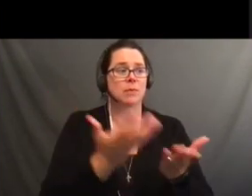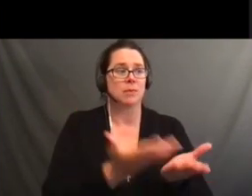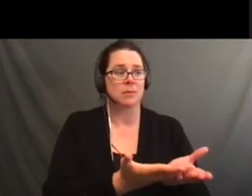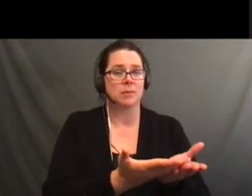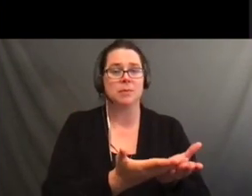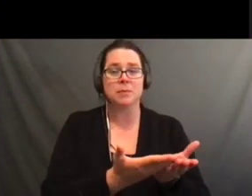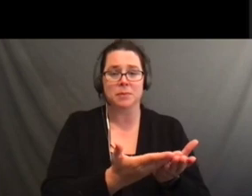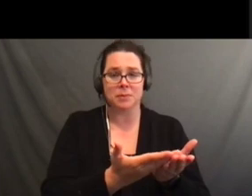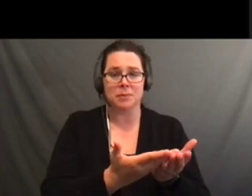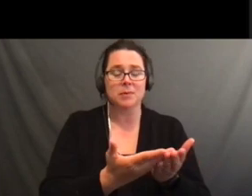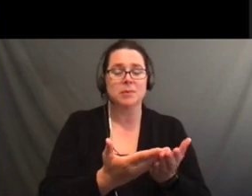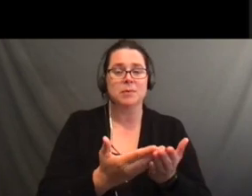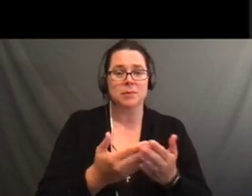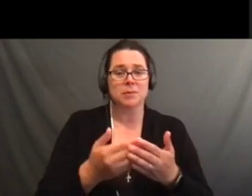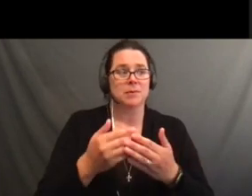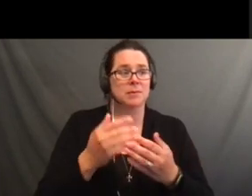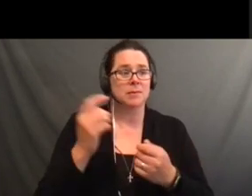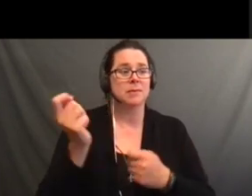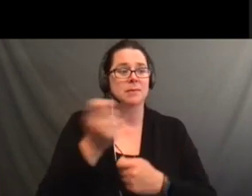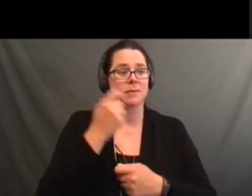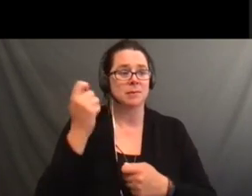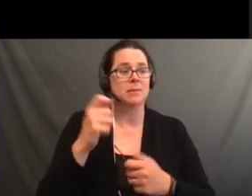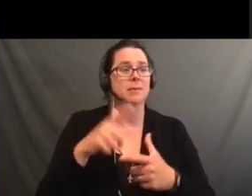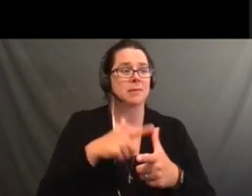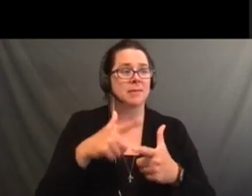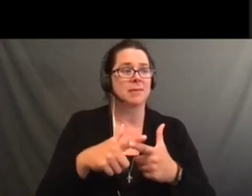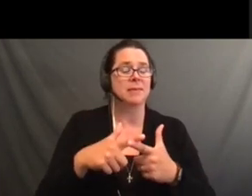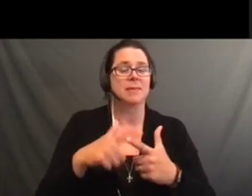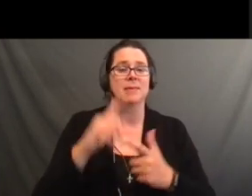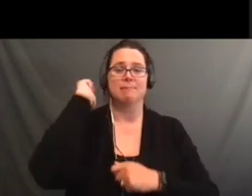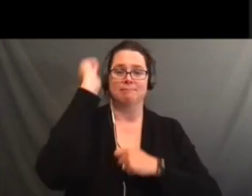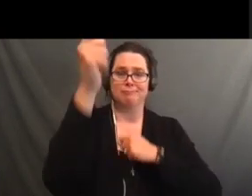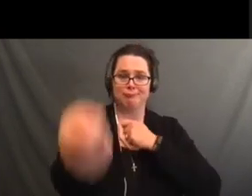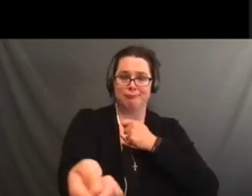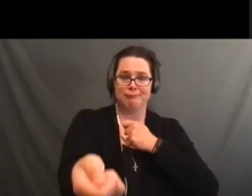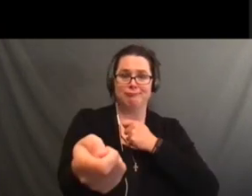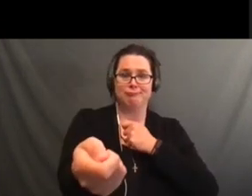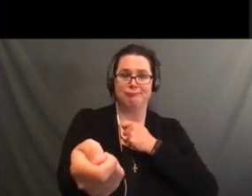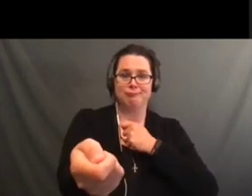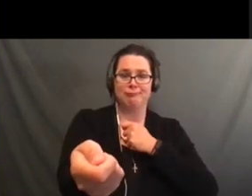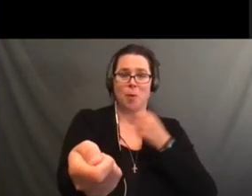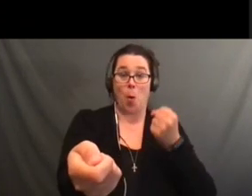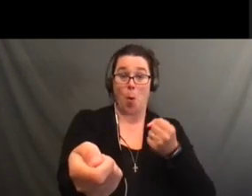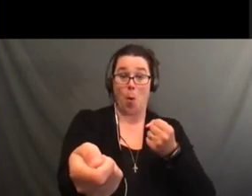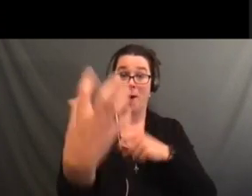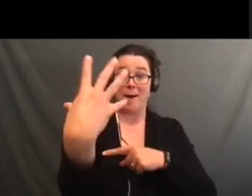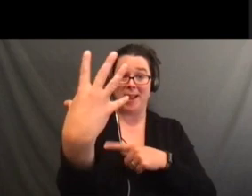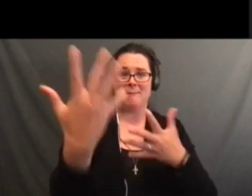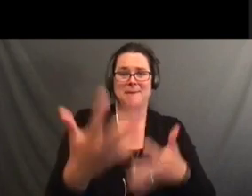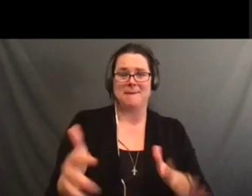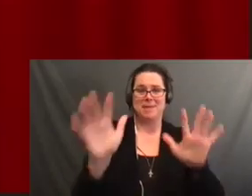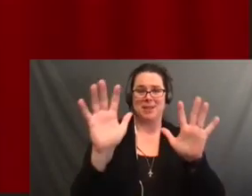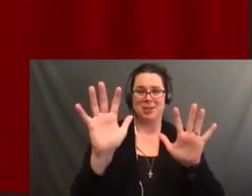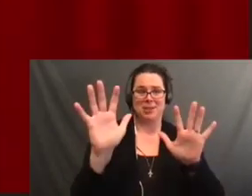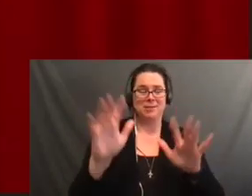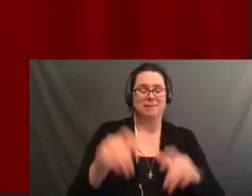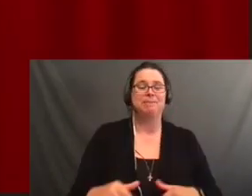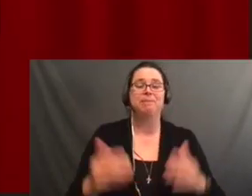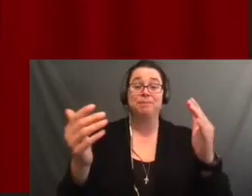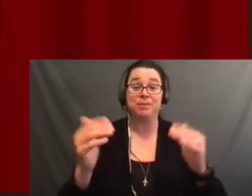Choose the levels I want to and the ones I don't want to and yeah.